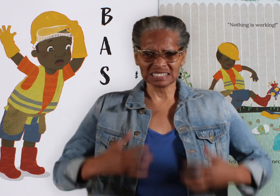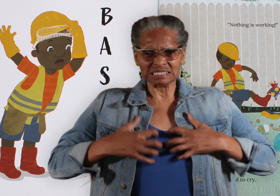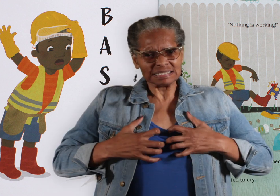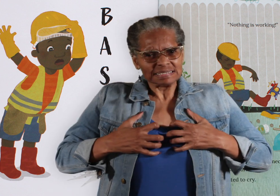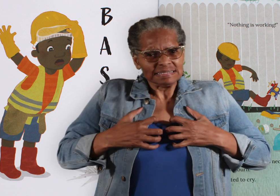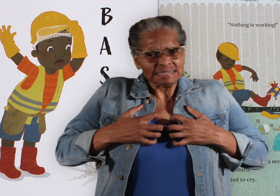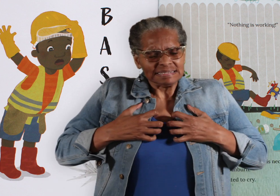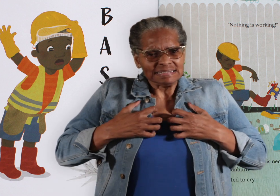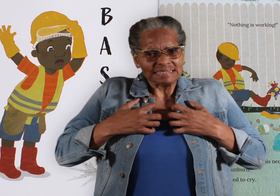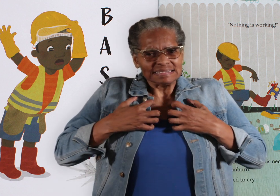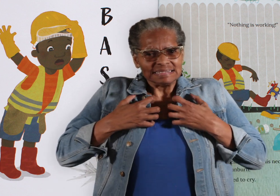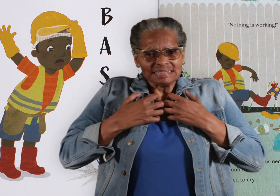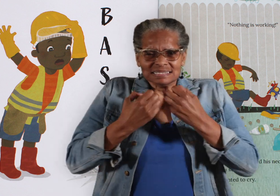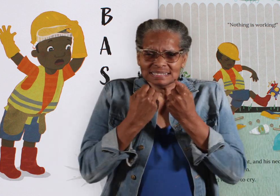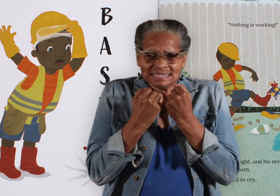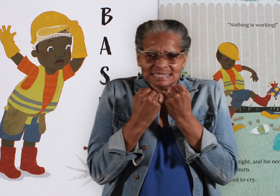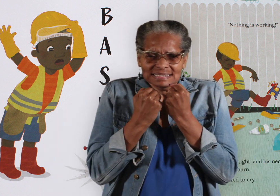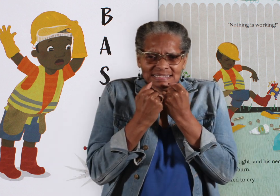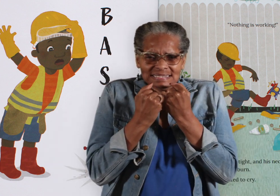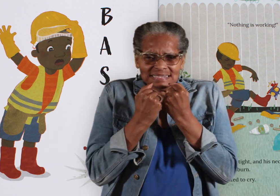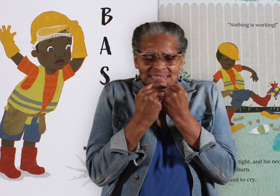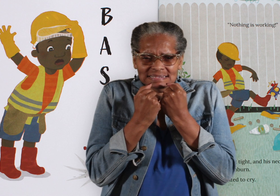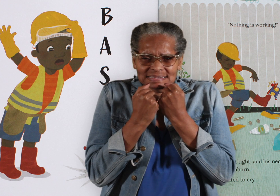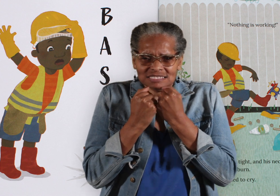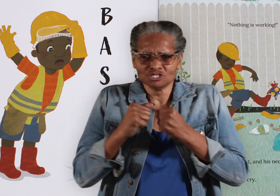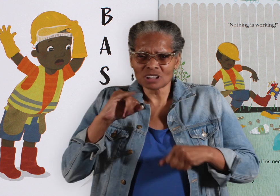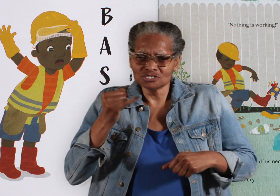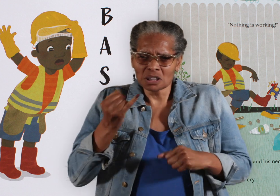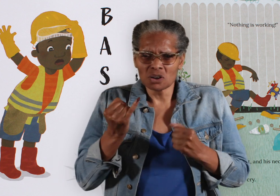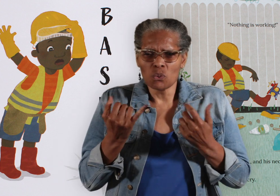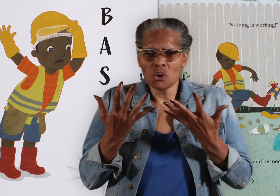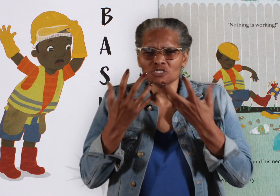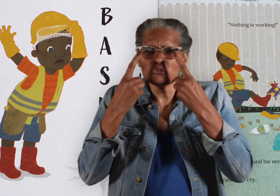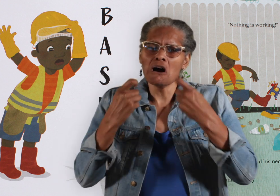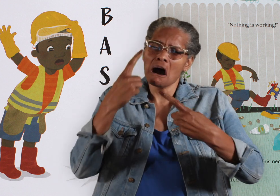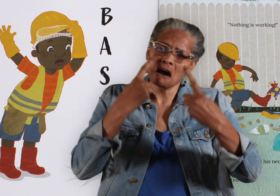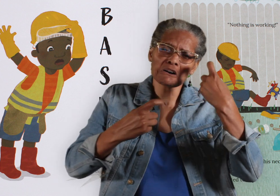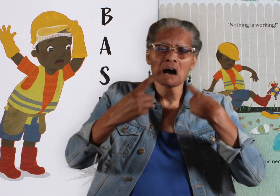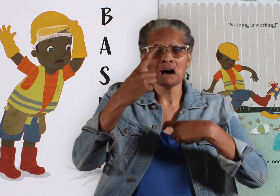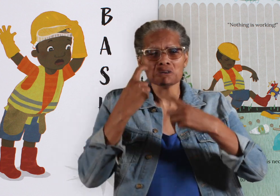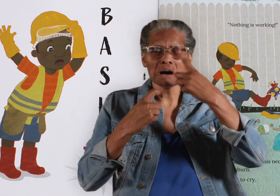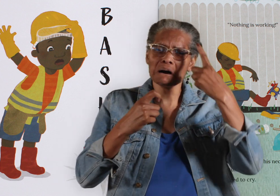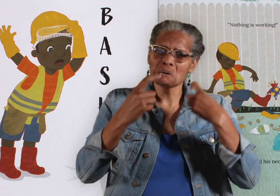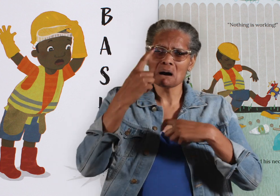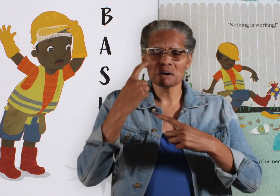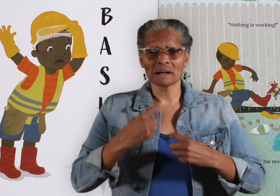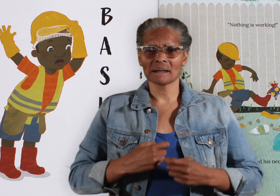His chest felt tight and his neck felt like a sunburn. Jabari wanted to cry.